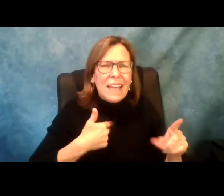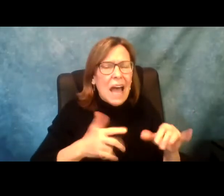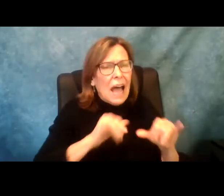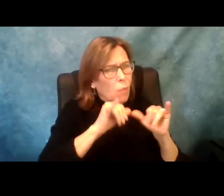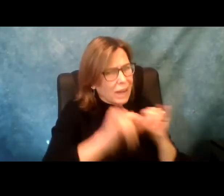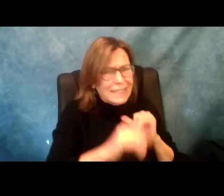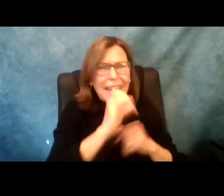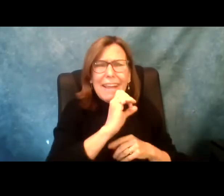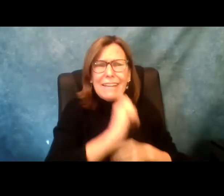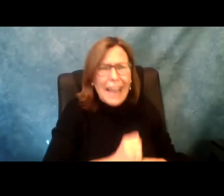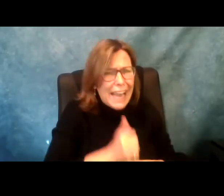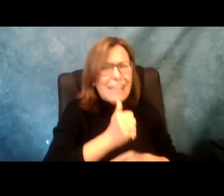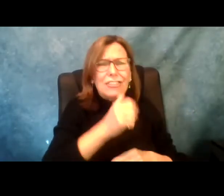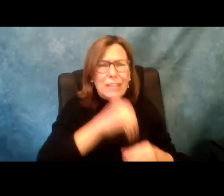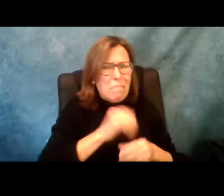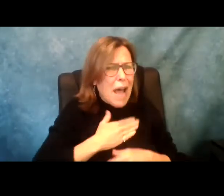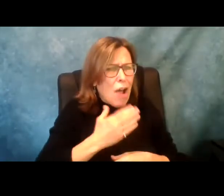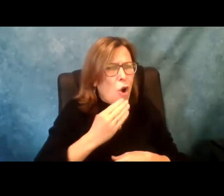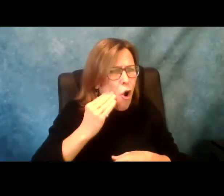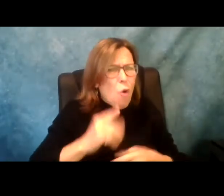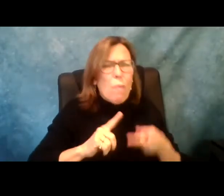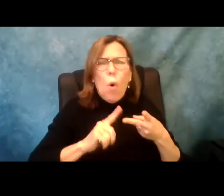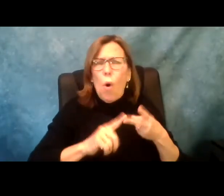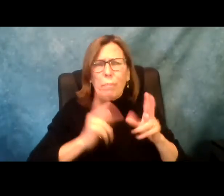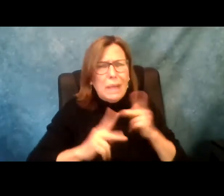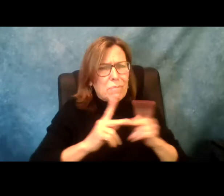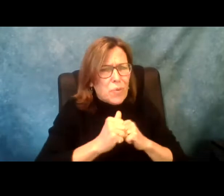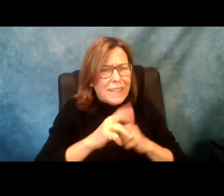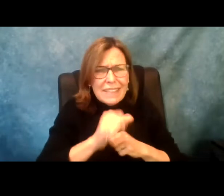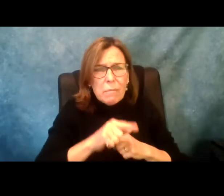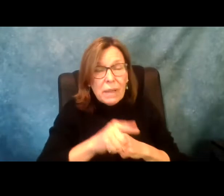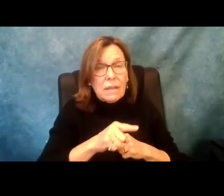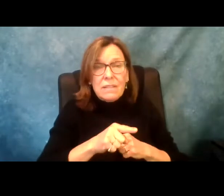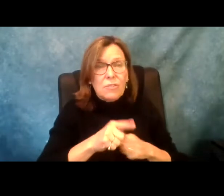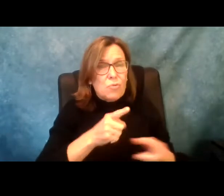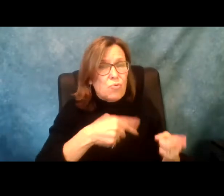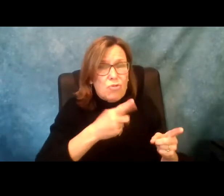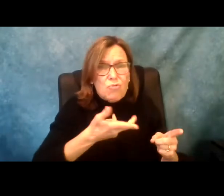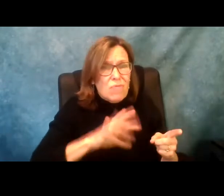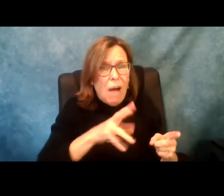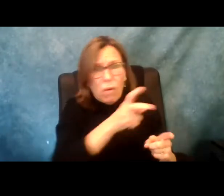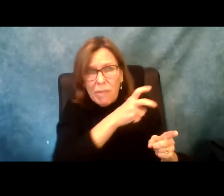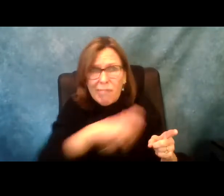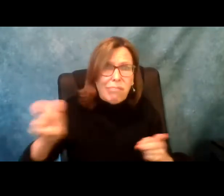more people who are